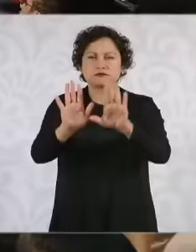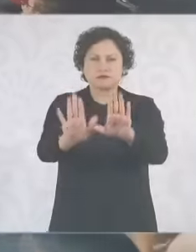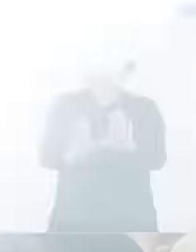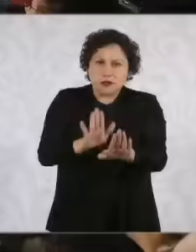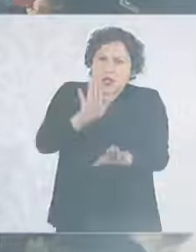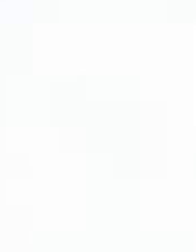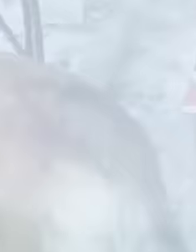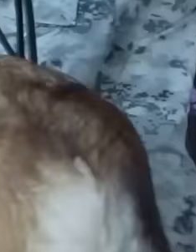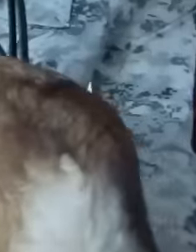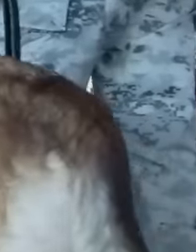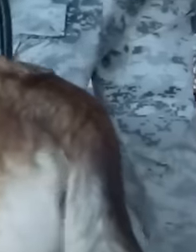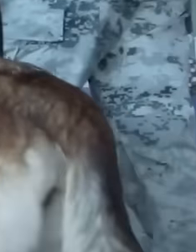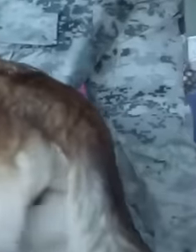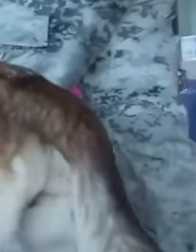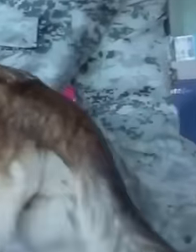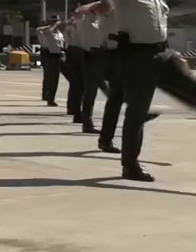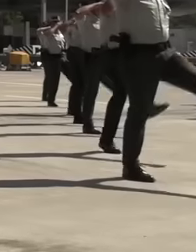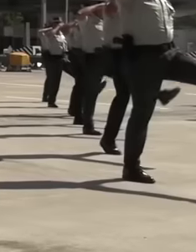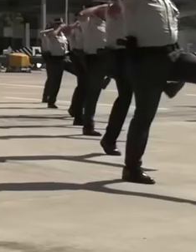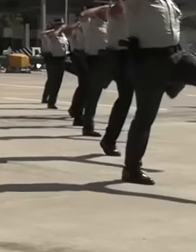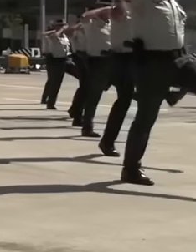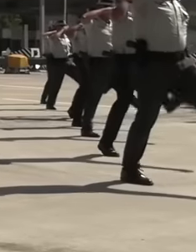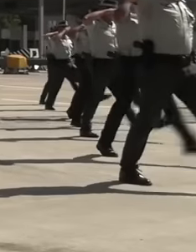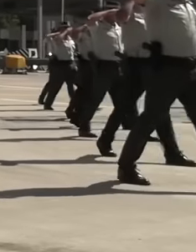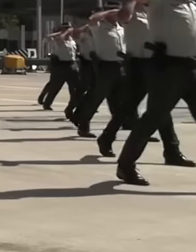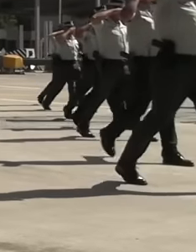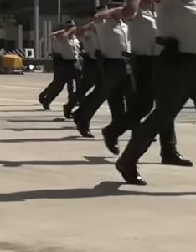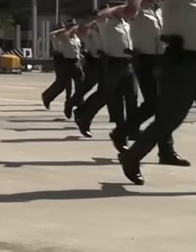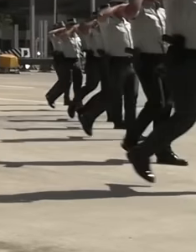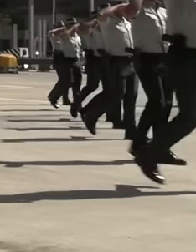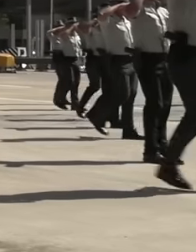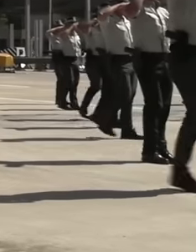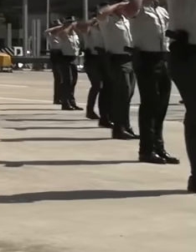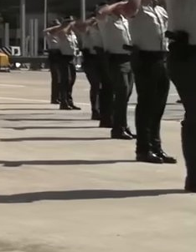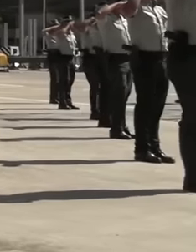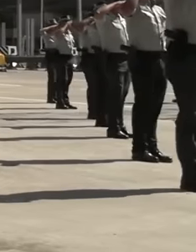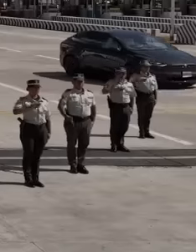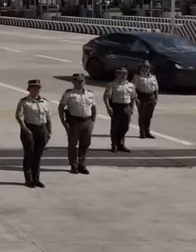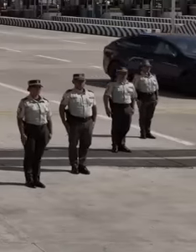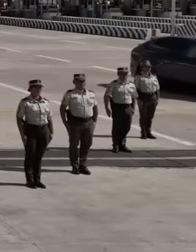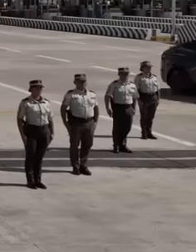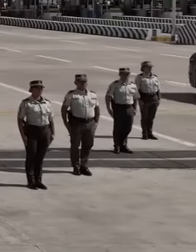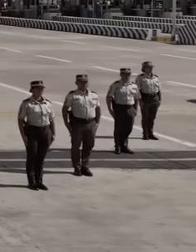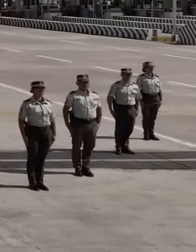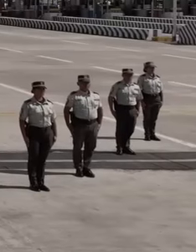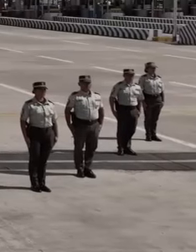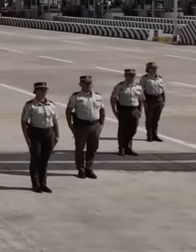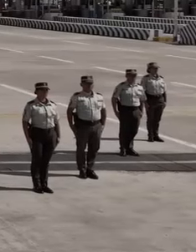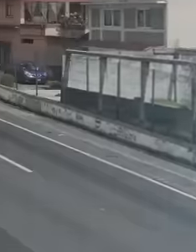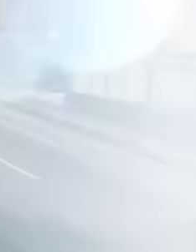new national security plan to continue fighting crime in Mexico through